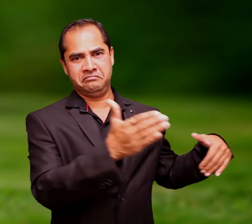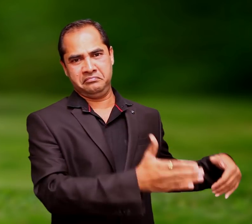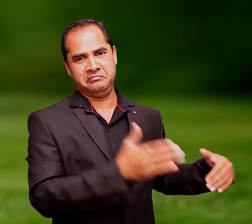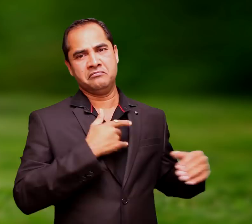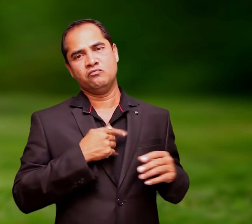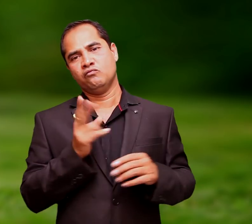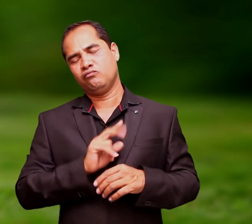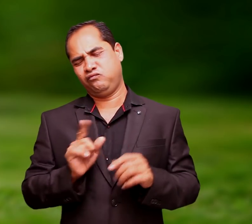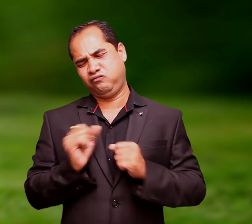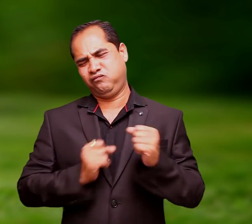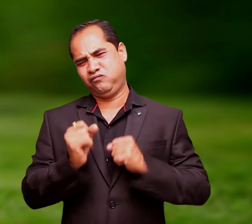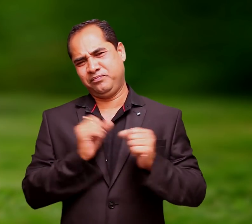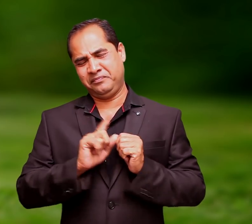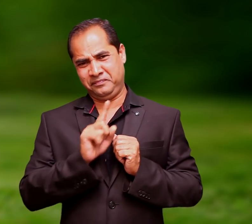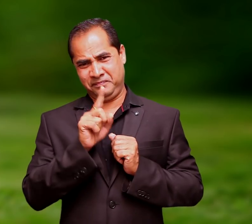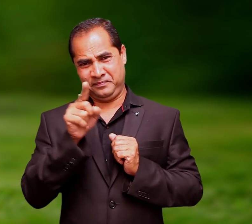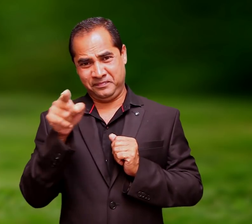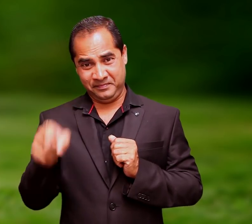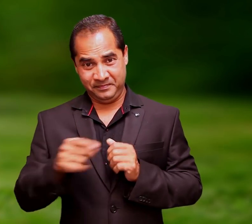cab to the airport.